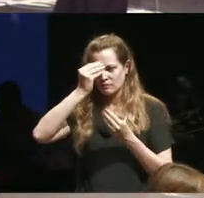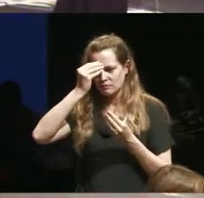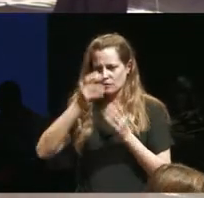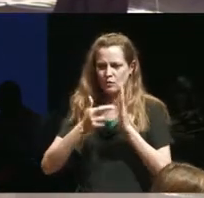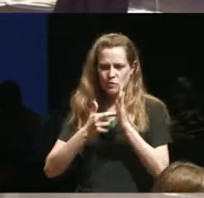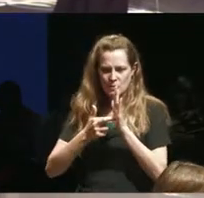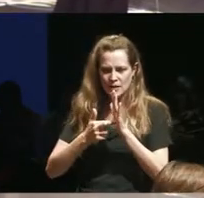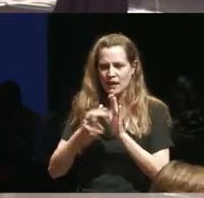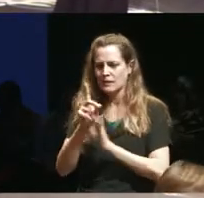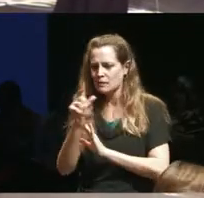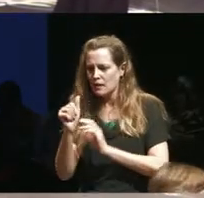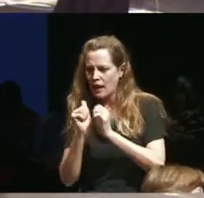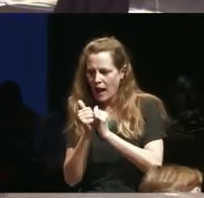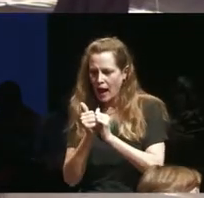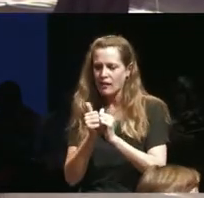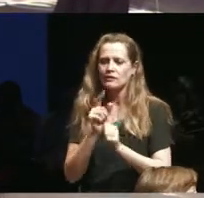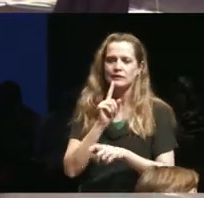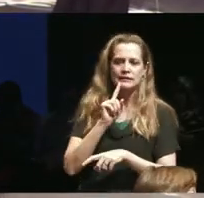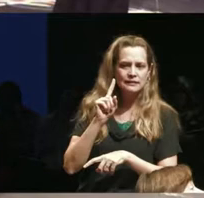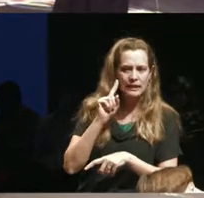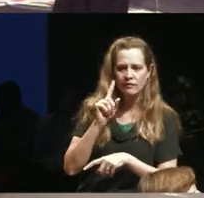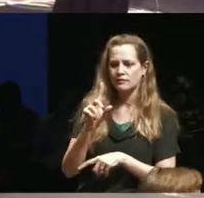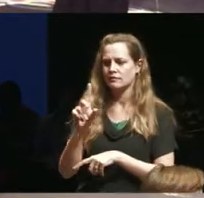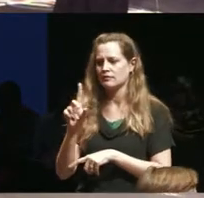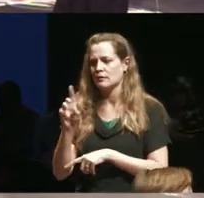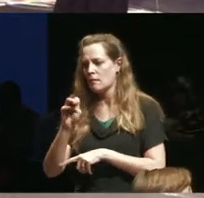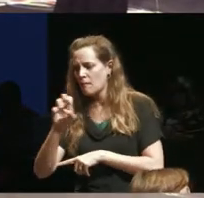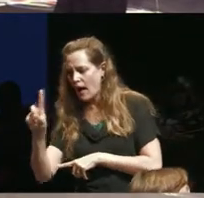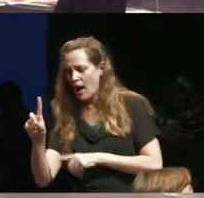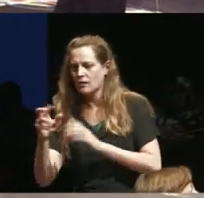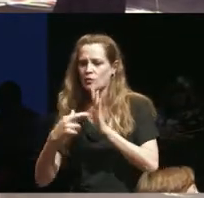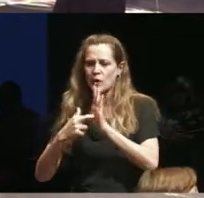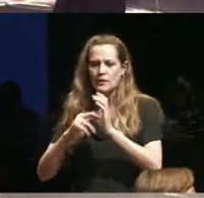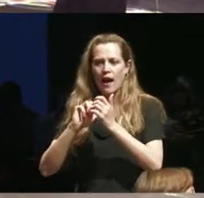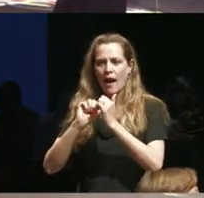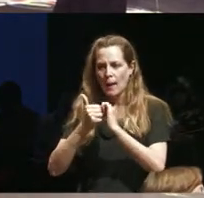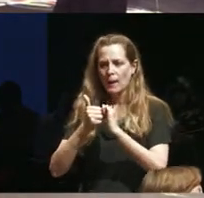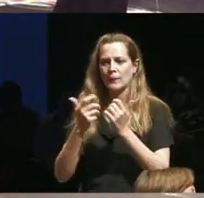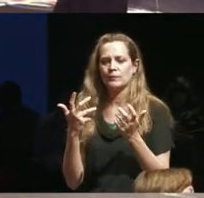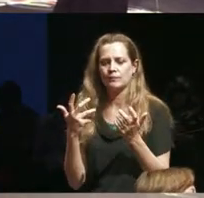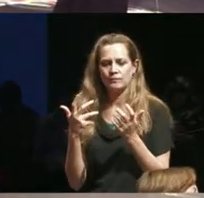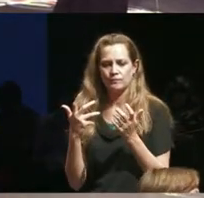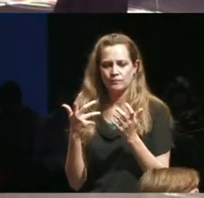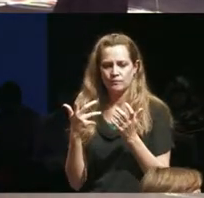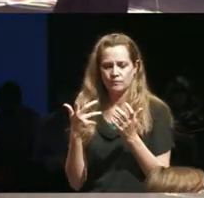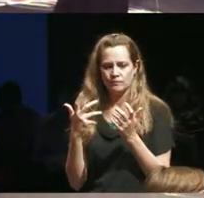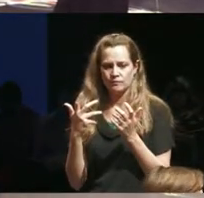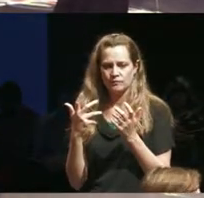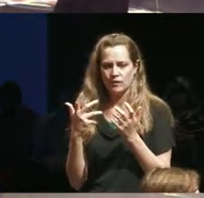disability deafness Madness in in a way that perhaps is more Invitational than